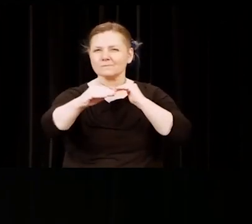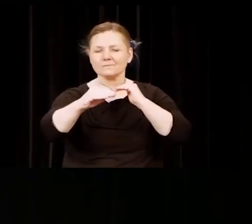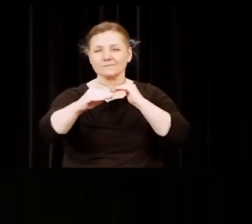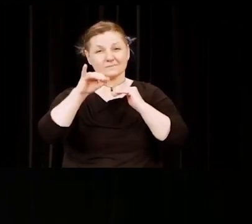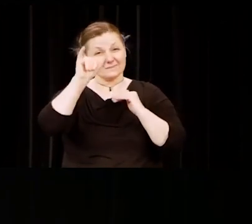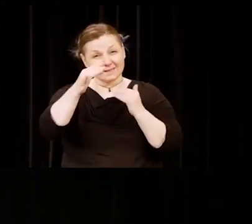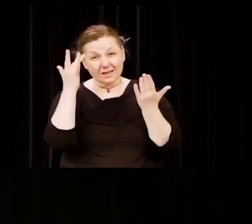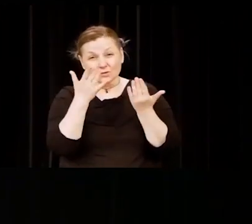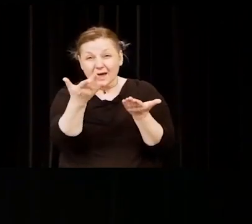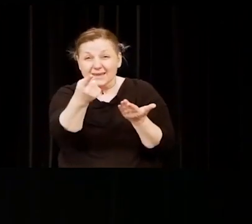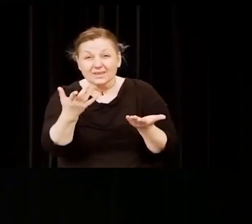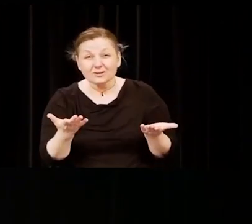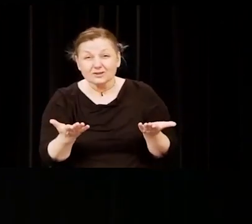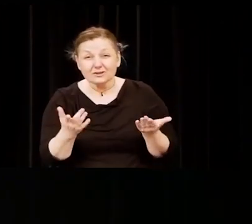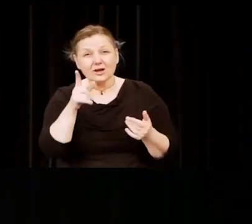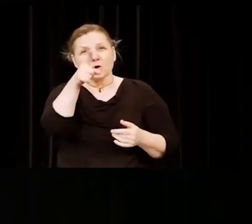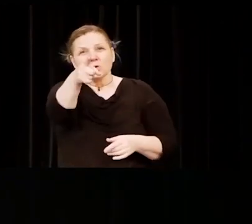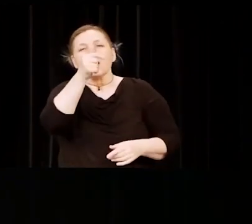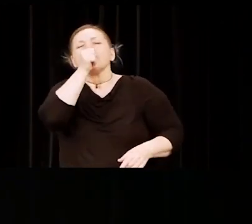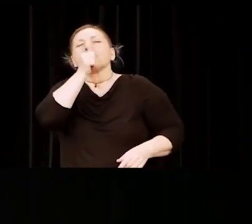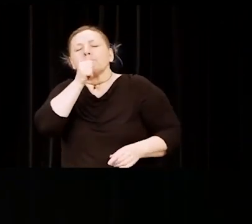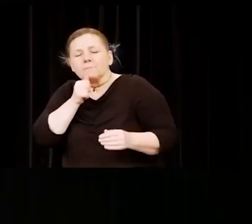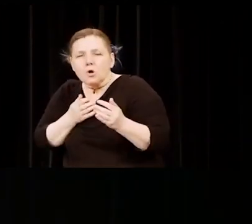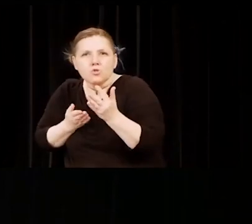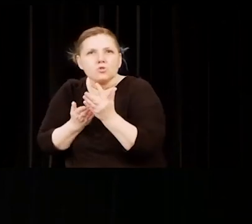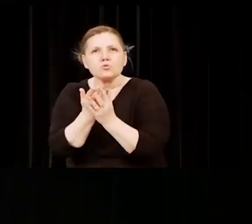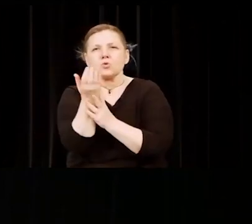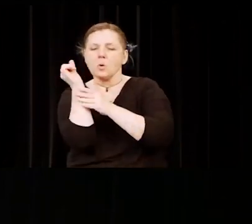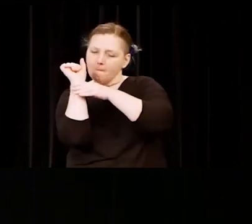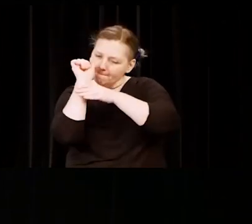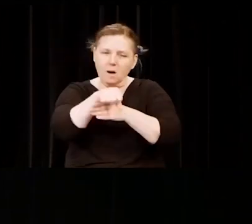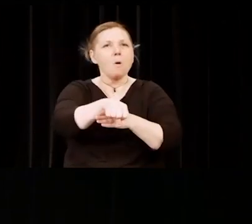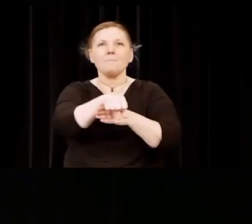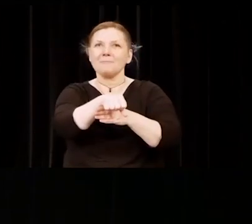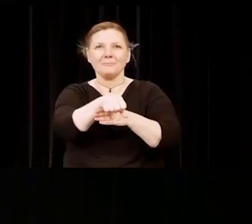Because you kept going. I believe that your classes,